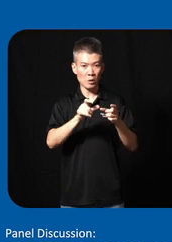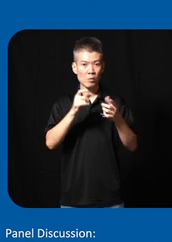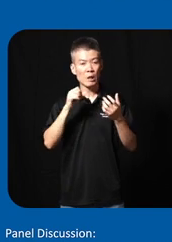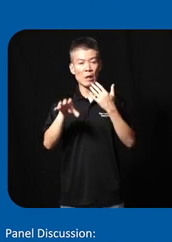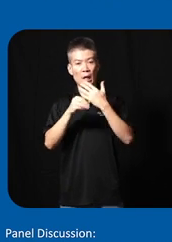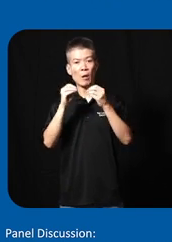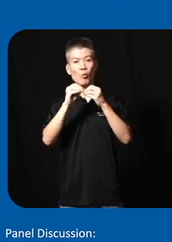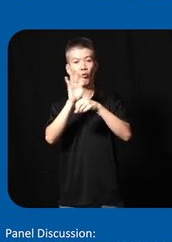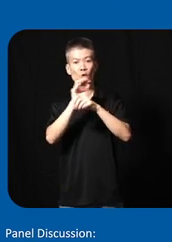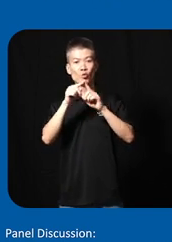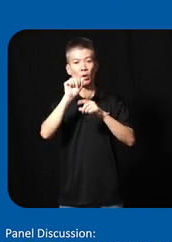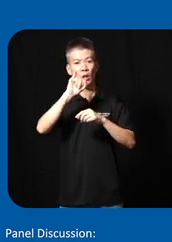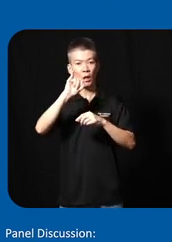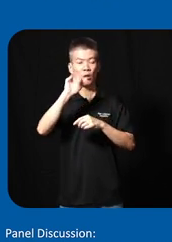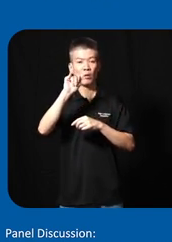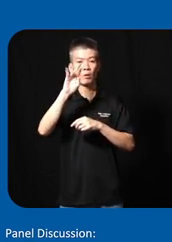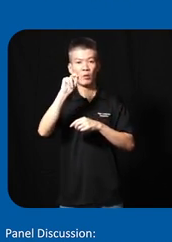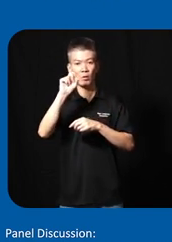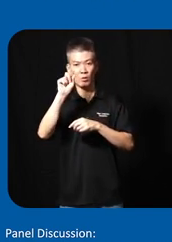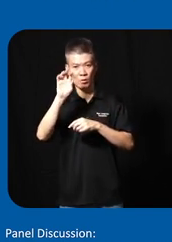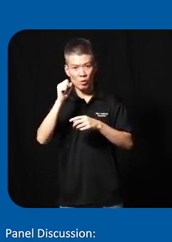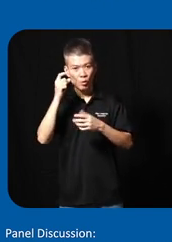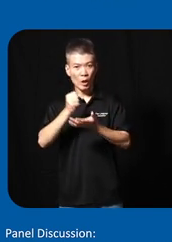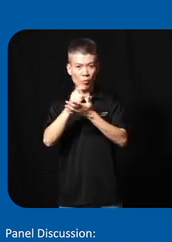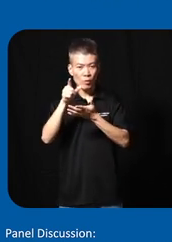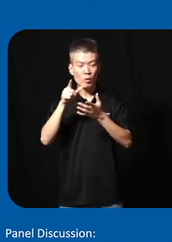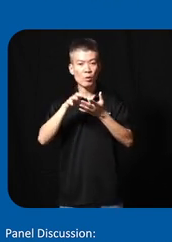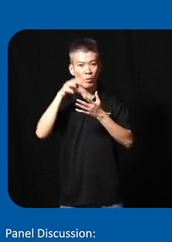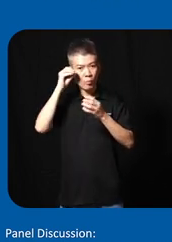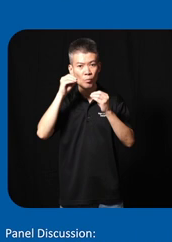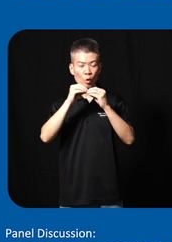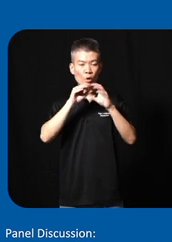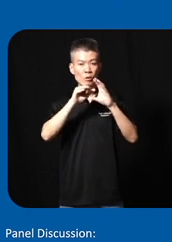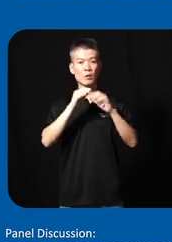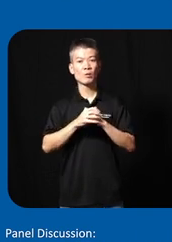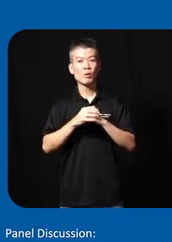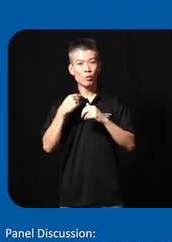more functions to our AI infrastructure for help them to assess more services so we are finger